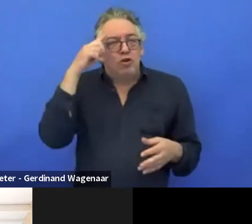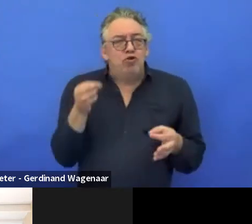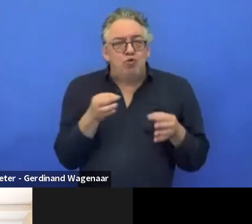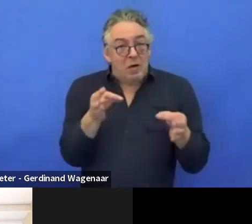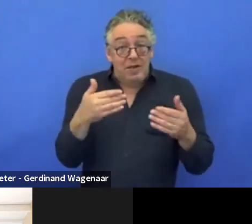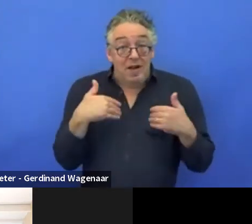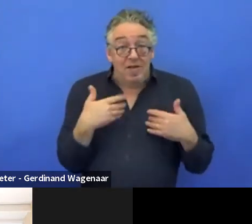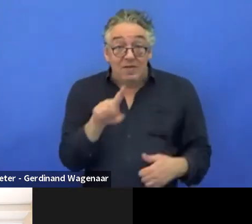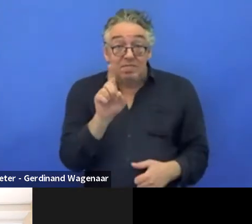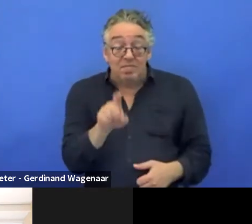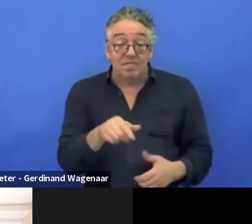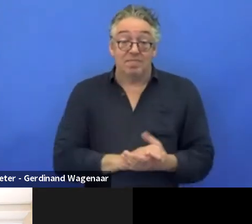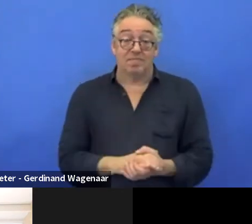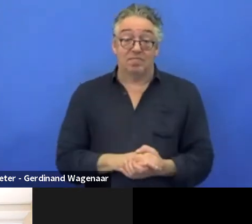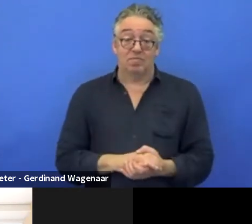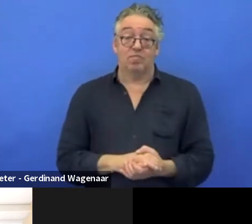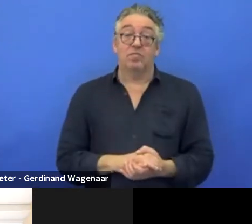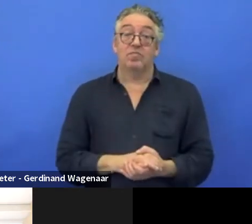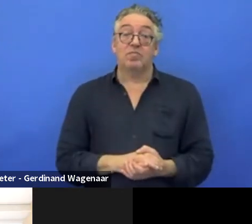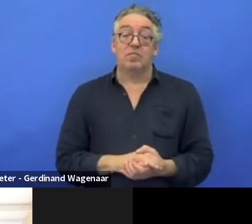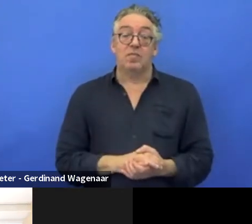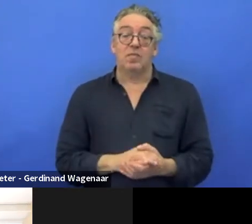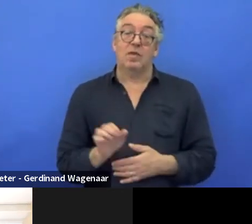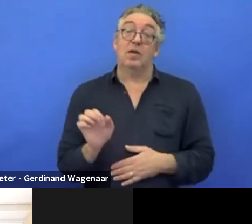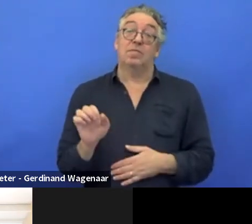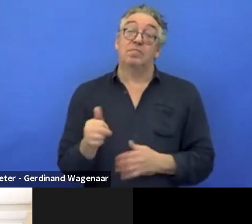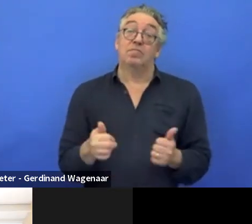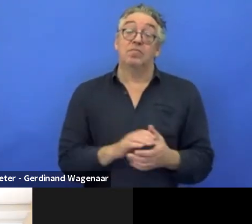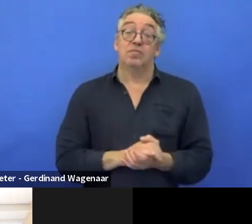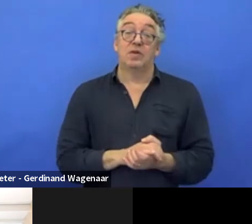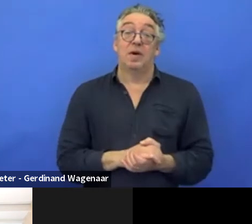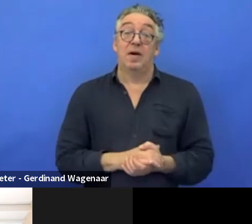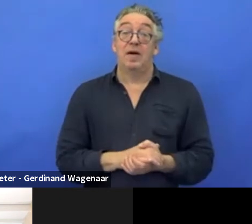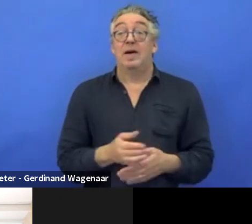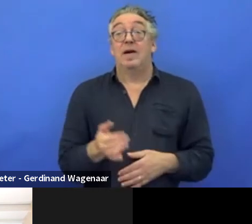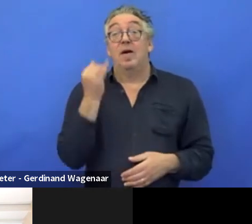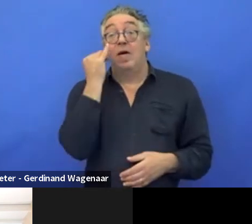First, if you are approached by a consortium leader,